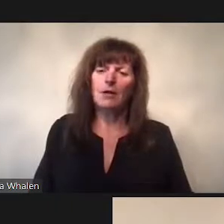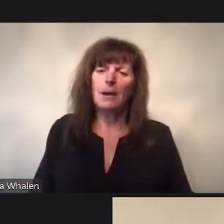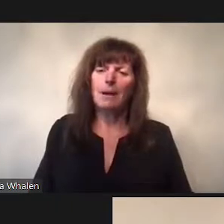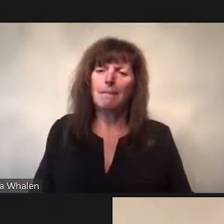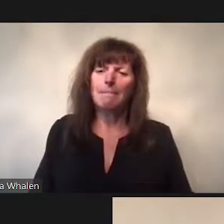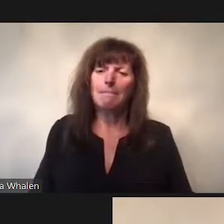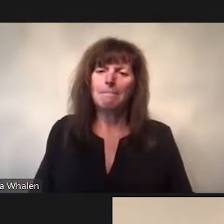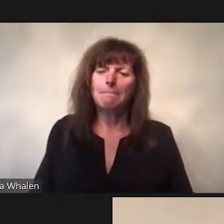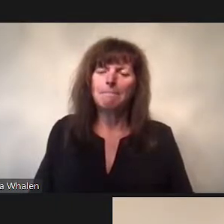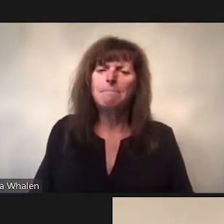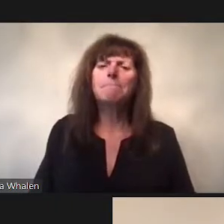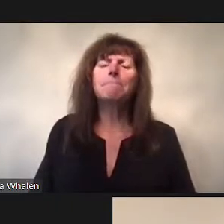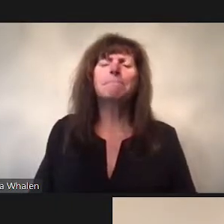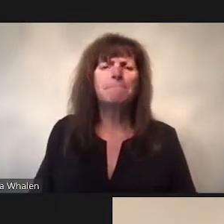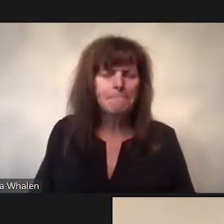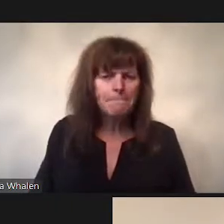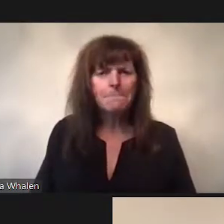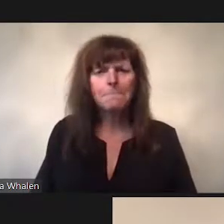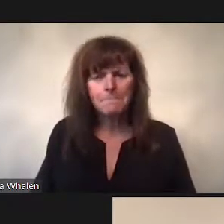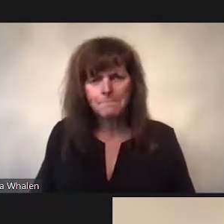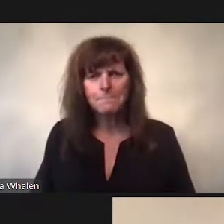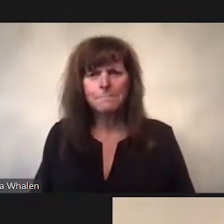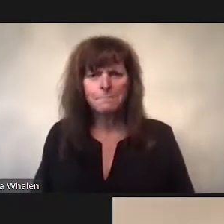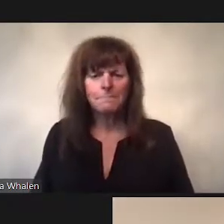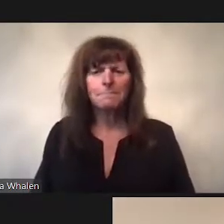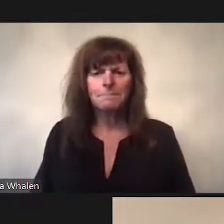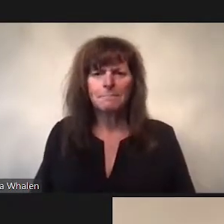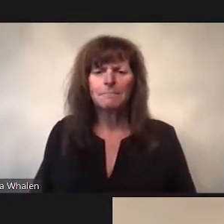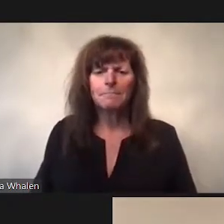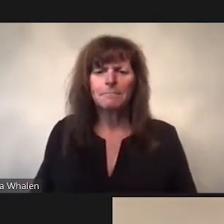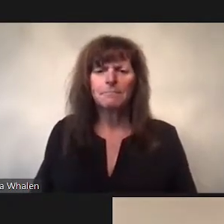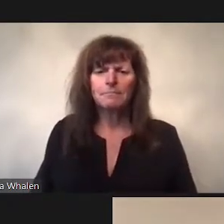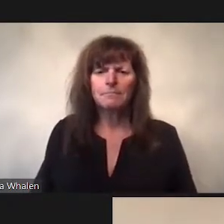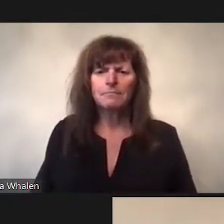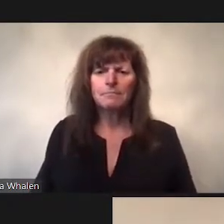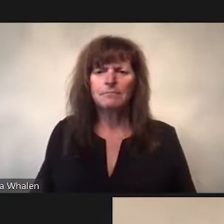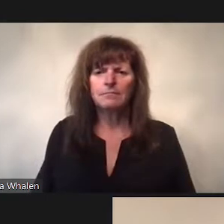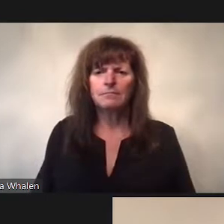It was a solidarity, let’s compare numbers and now it’s a different version.